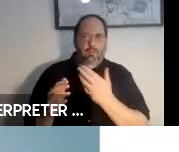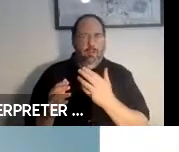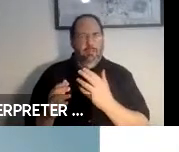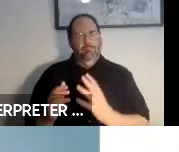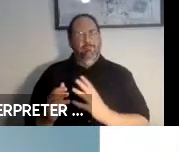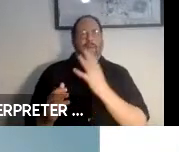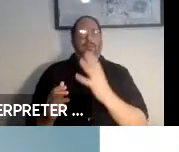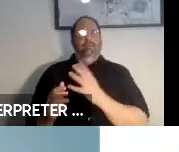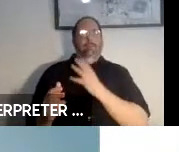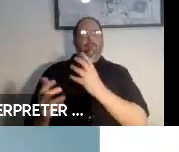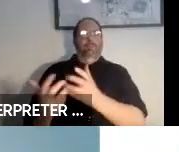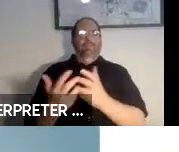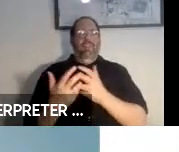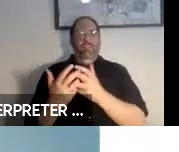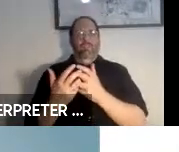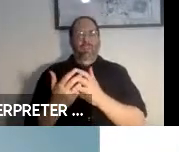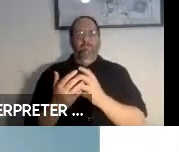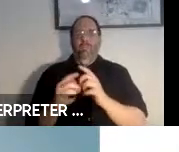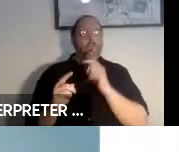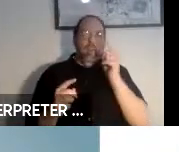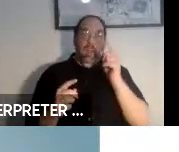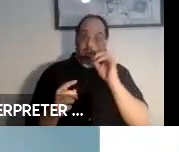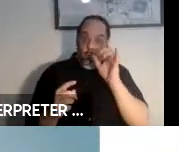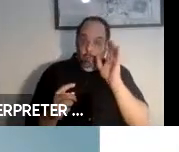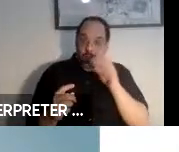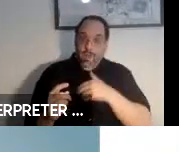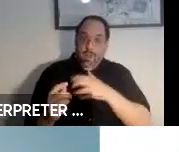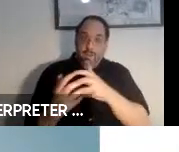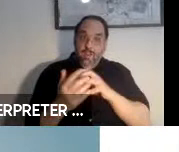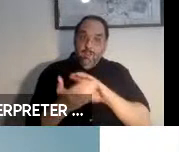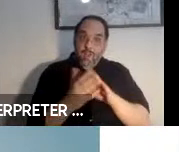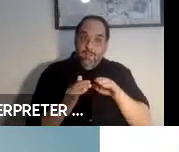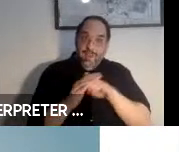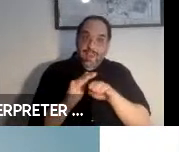is, they're not thinking about accessibility. They're not learning from experiences that we